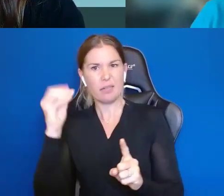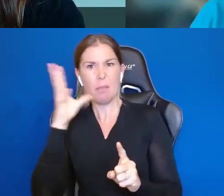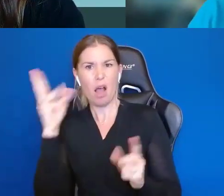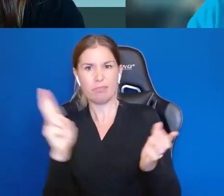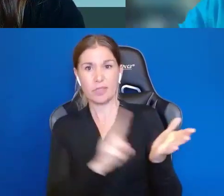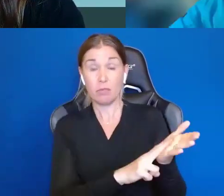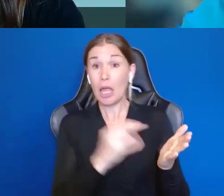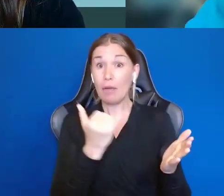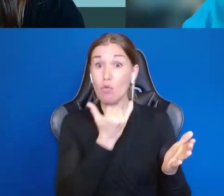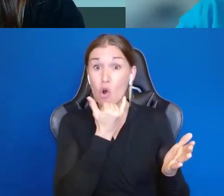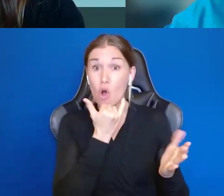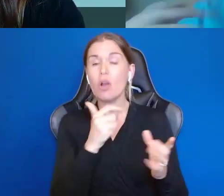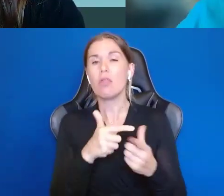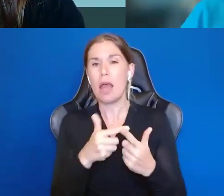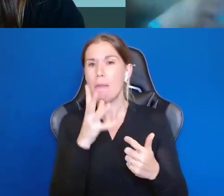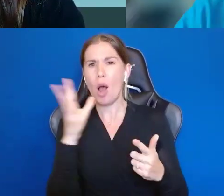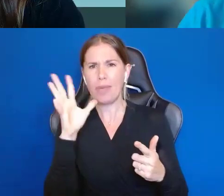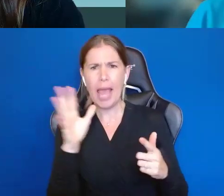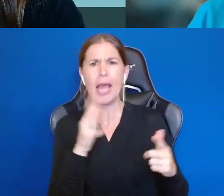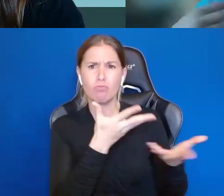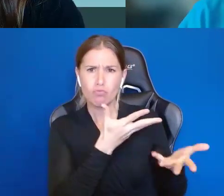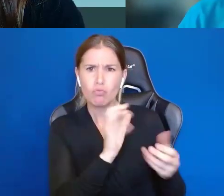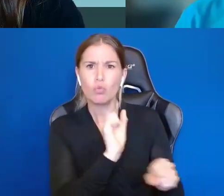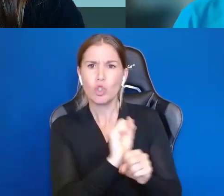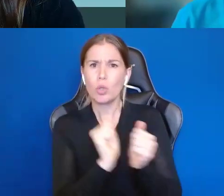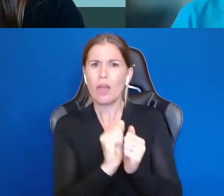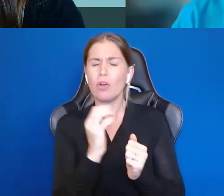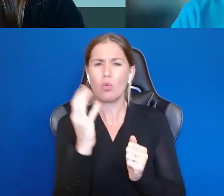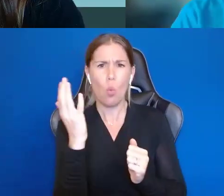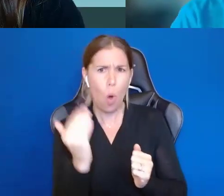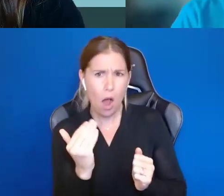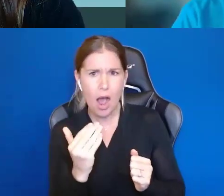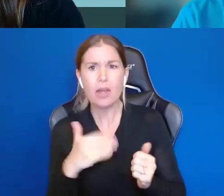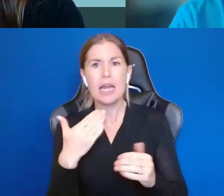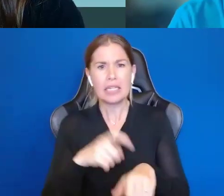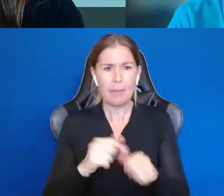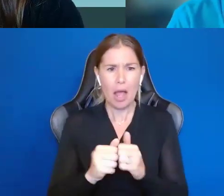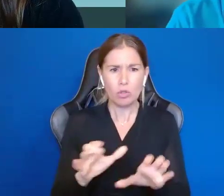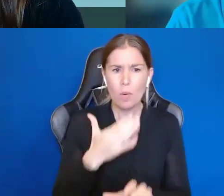The kid might be wrong, and if he's wrong, mom can work with him on why and how to do it better. Like, if the kid wants to buy a car,